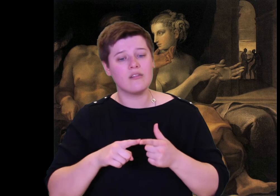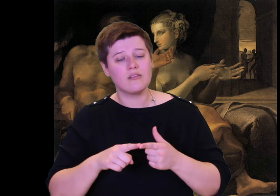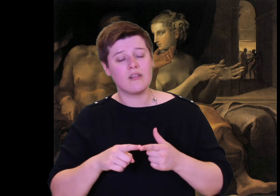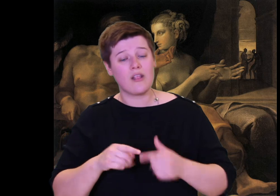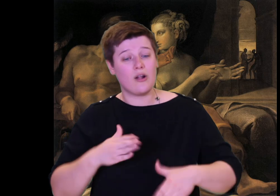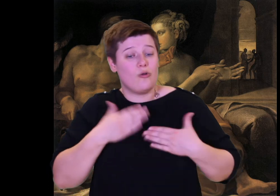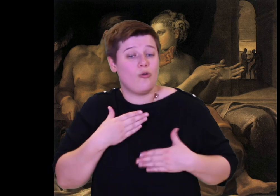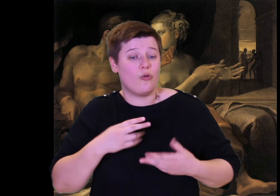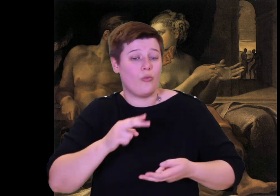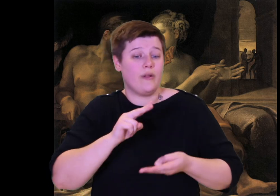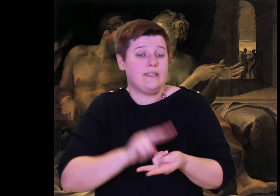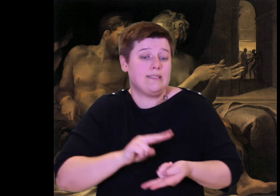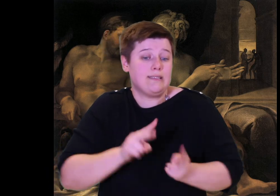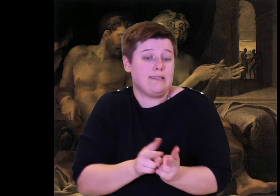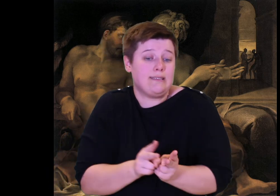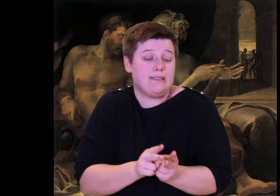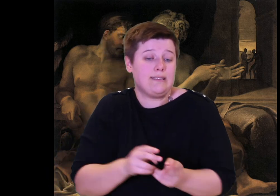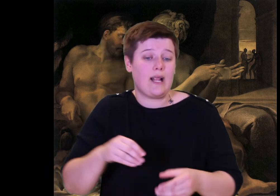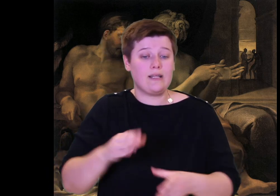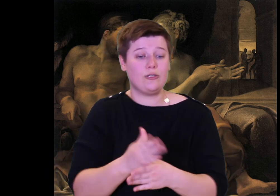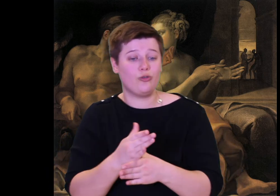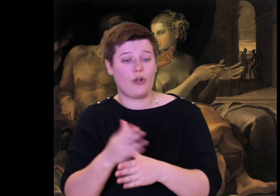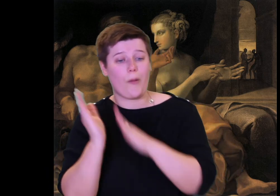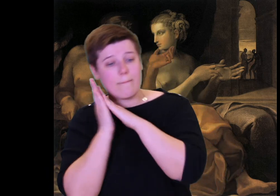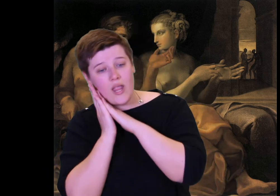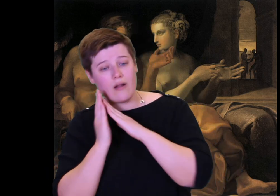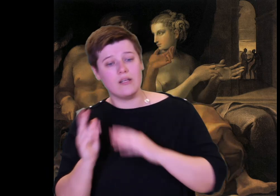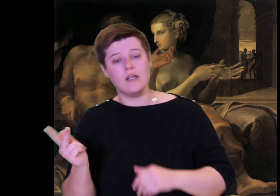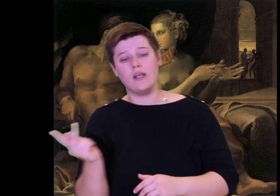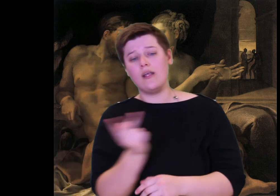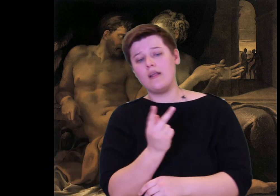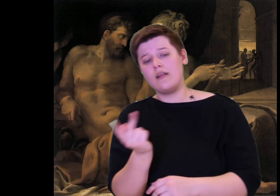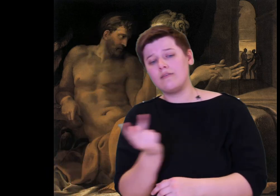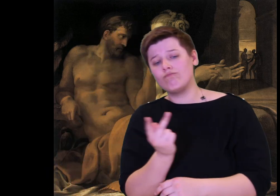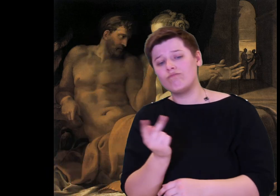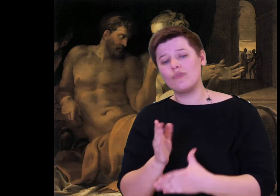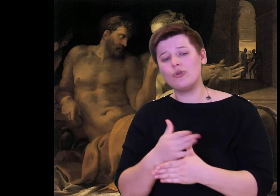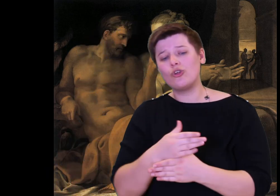lovemaking in their shared bed, they shared another pleasure: telling stories.